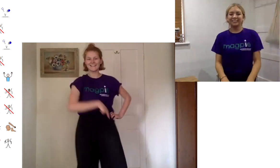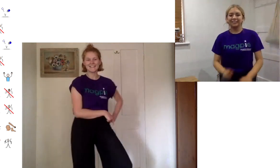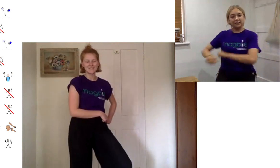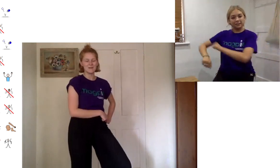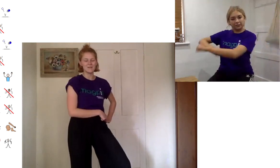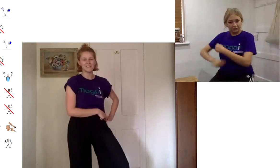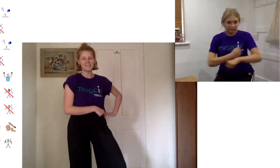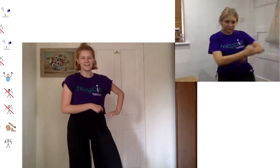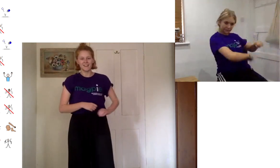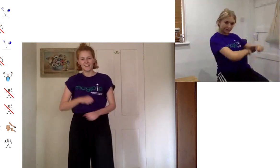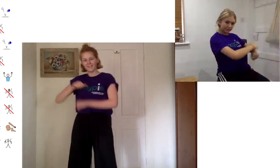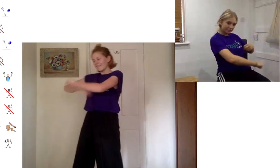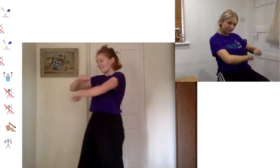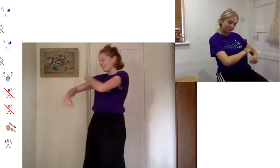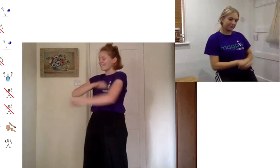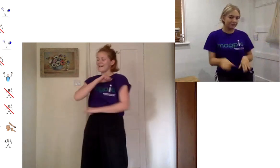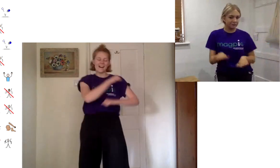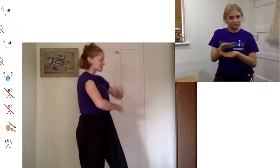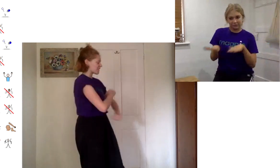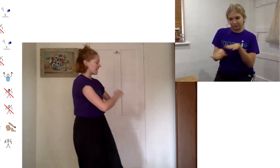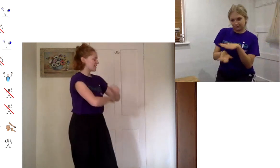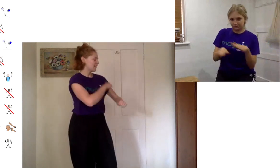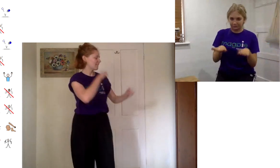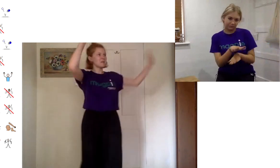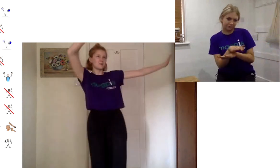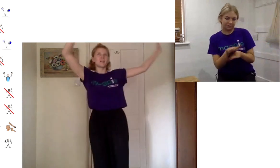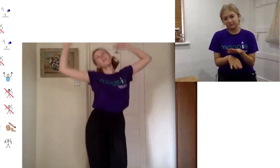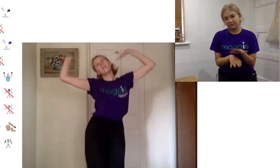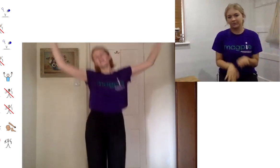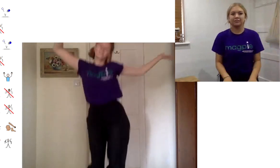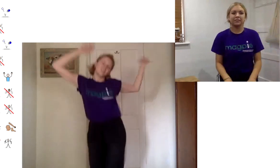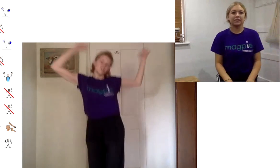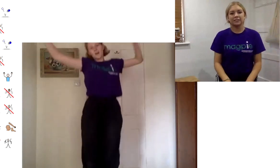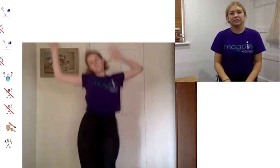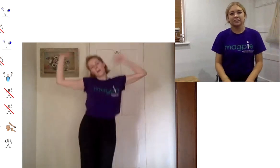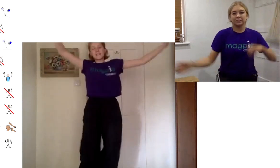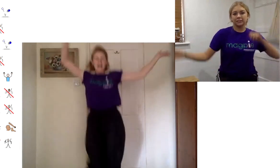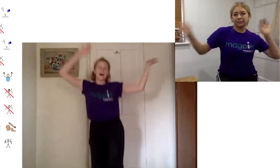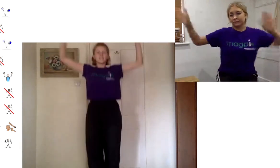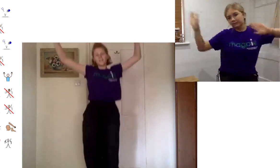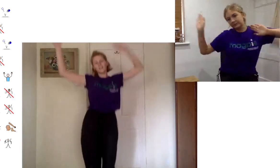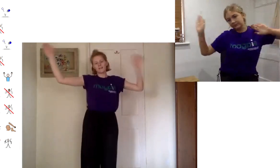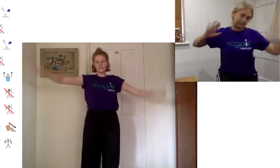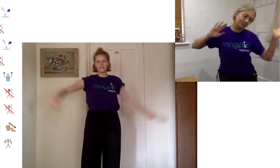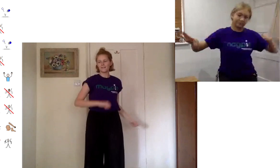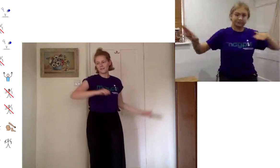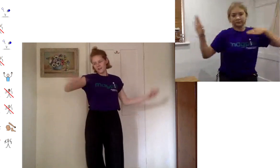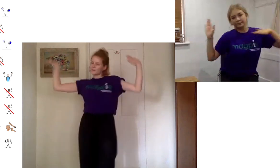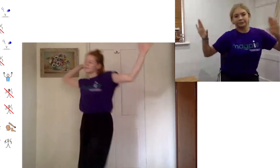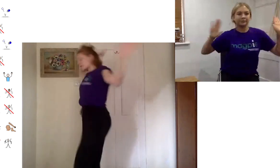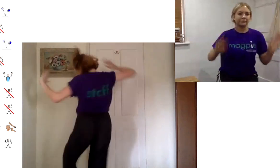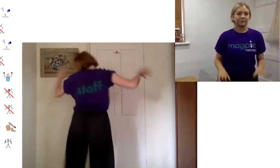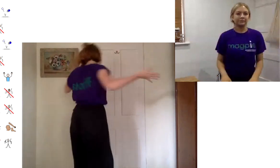disco moves yeah brilliant you might want to jump up and down might want to do a little turn